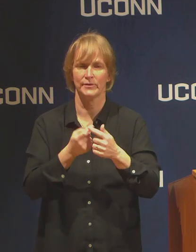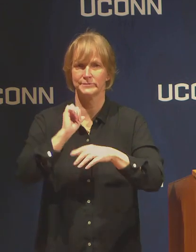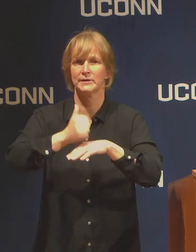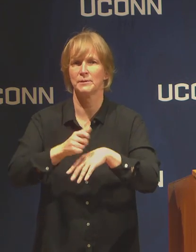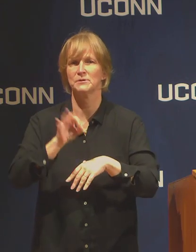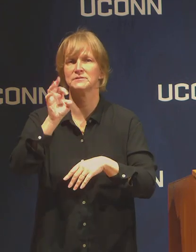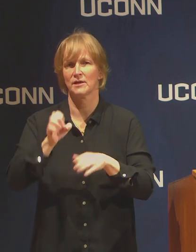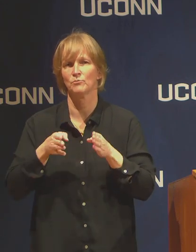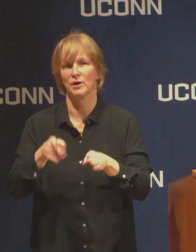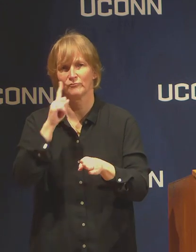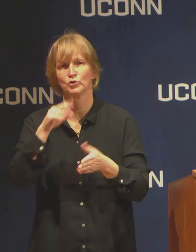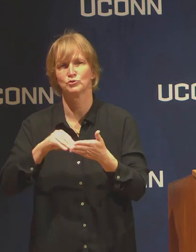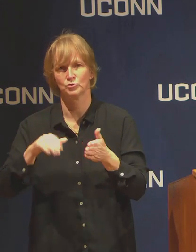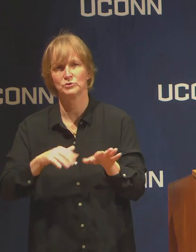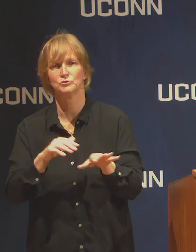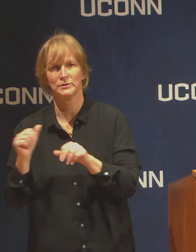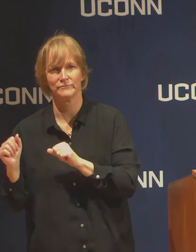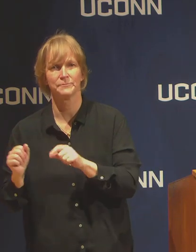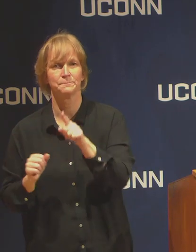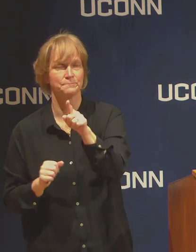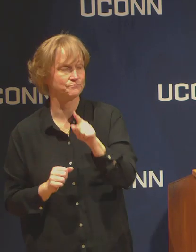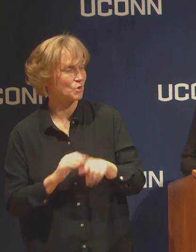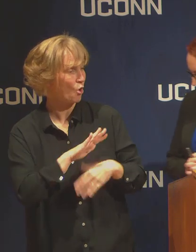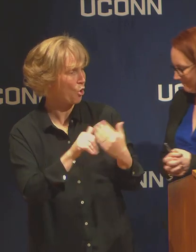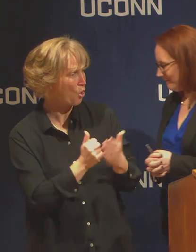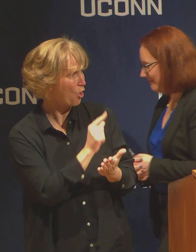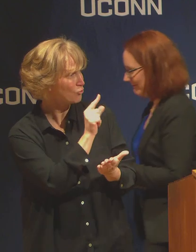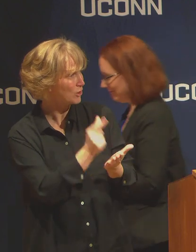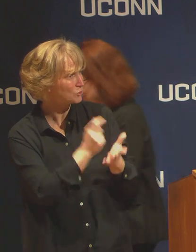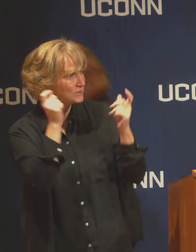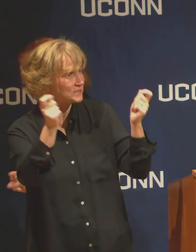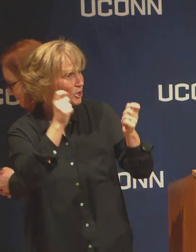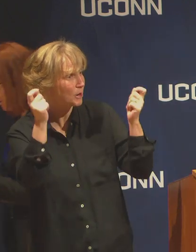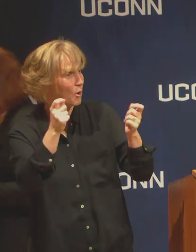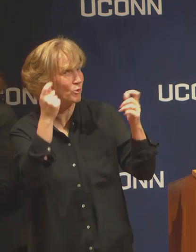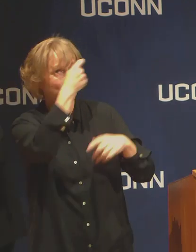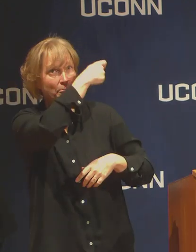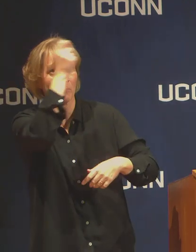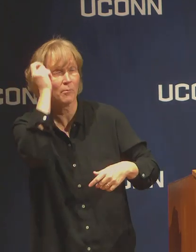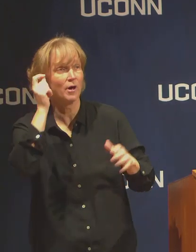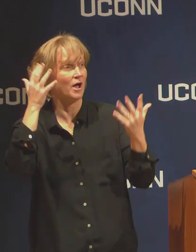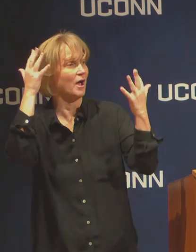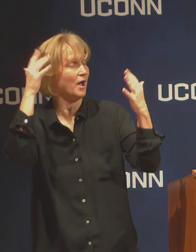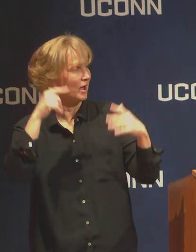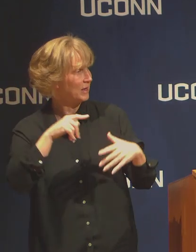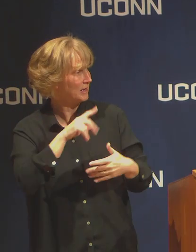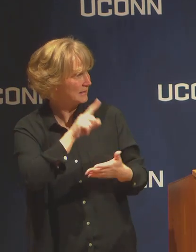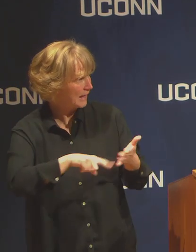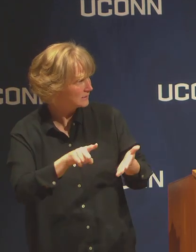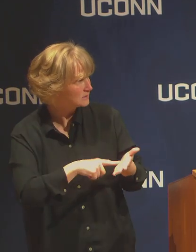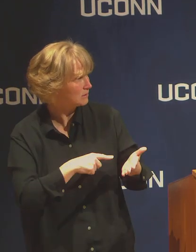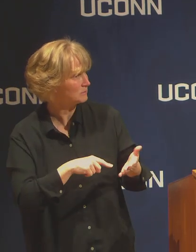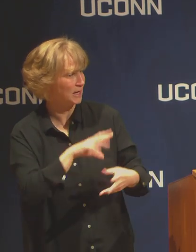Are all commencement exercises cancelled? And is it possible